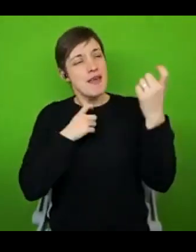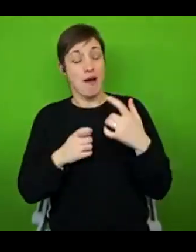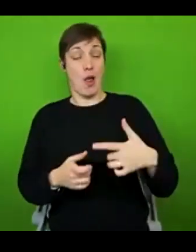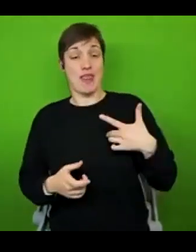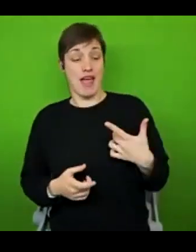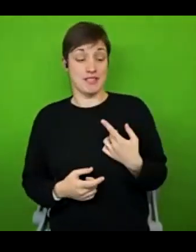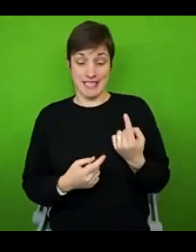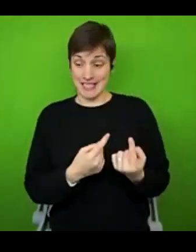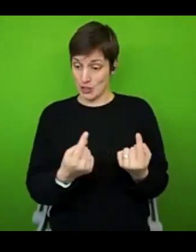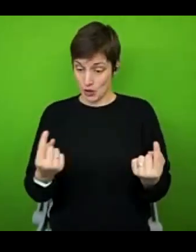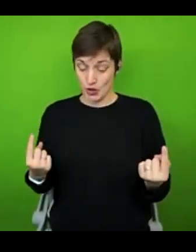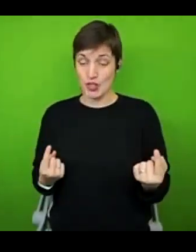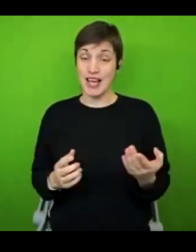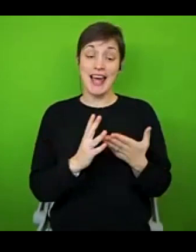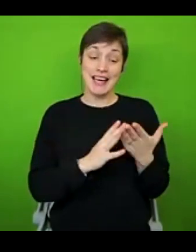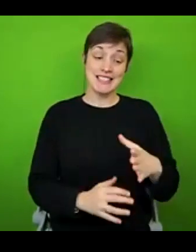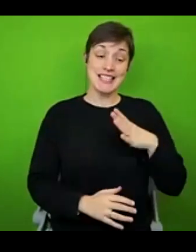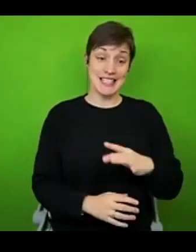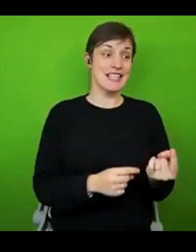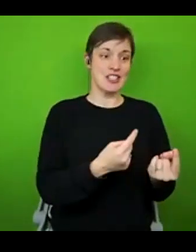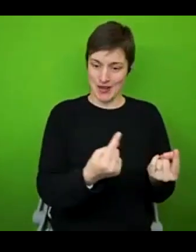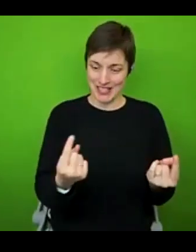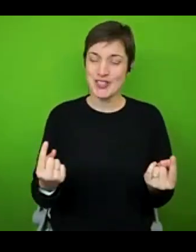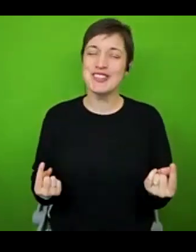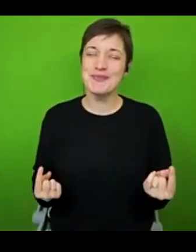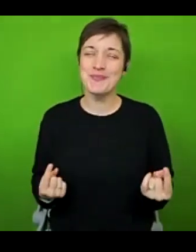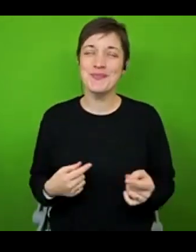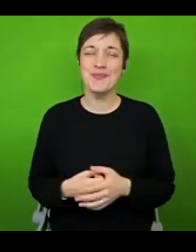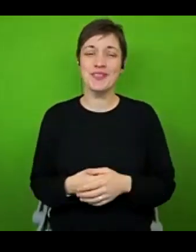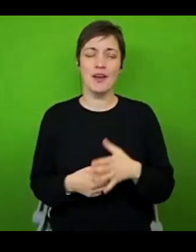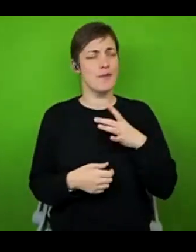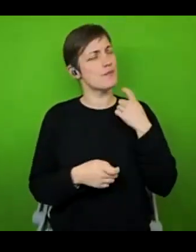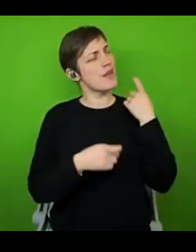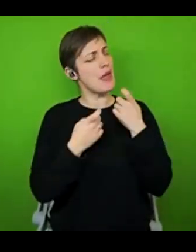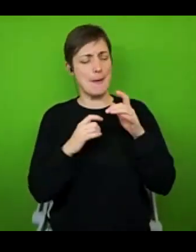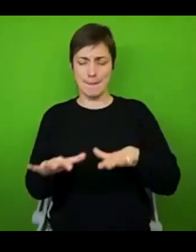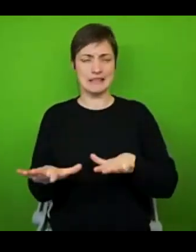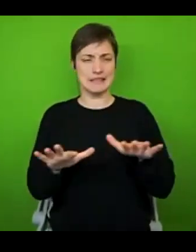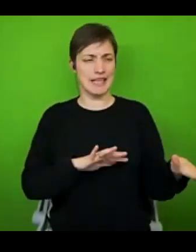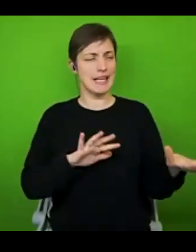access needs. So when it comes to pacing, I think it's valuable to look inwardly and consider how you can make it